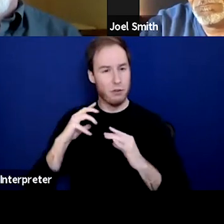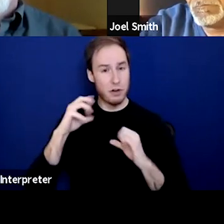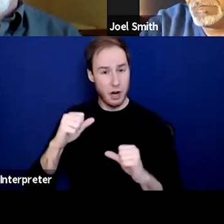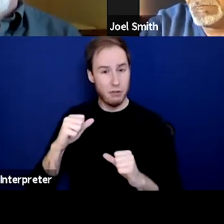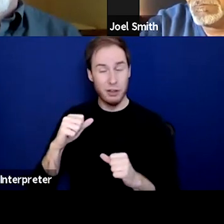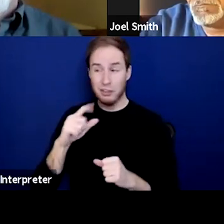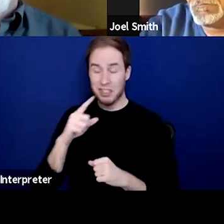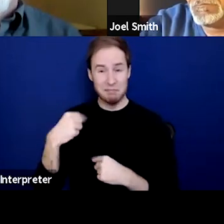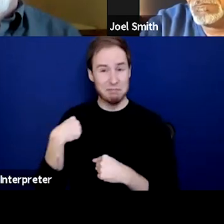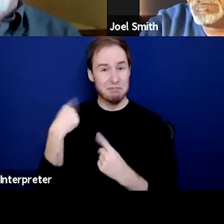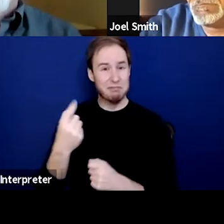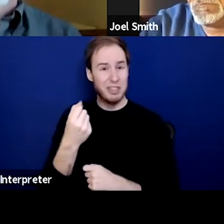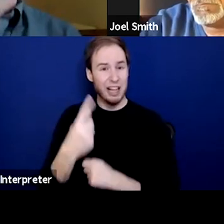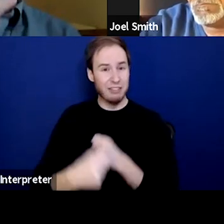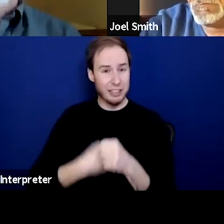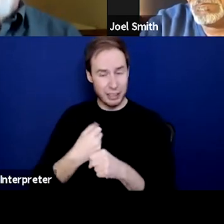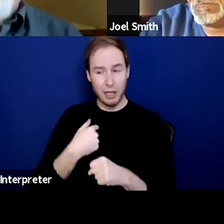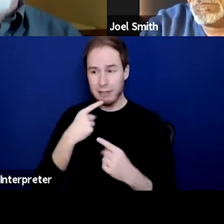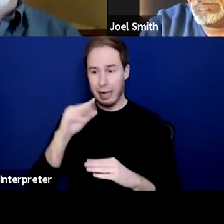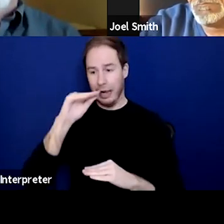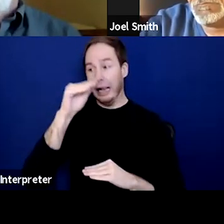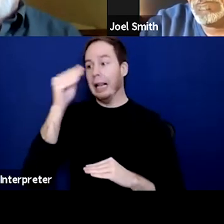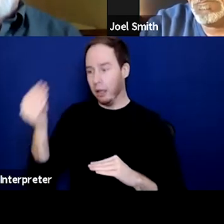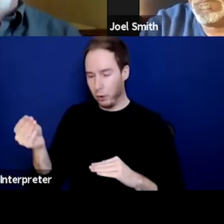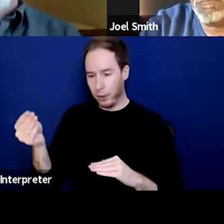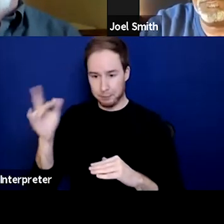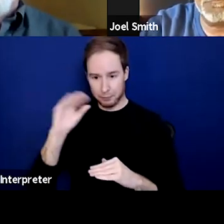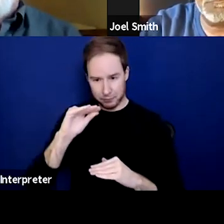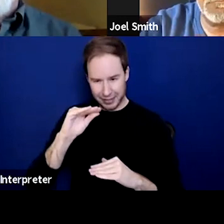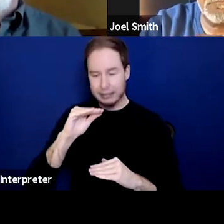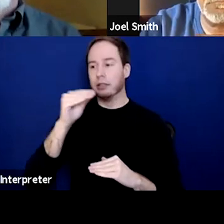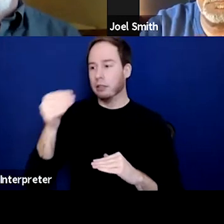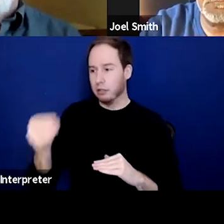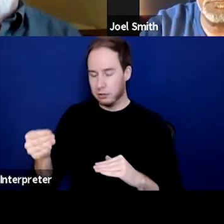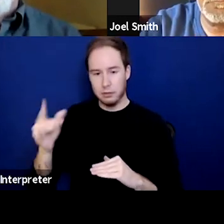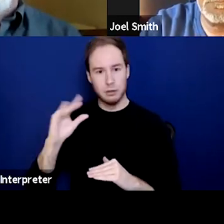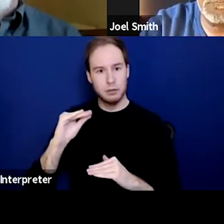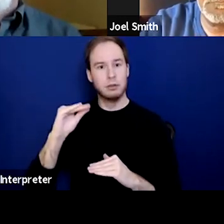and years in different layers of my life. I'm also somebody who stayed married to a husband